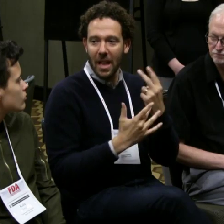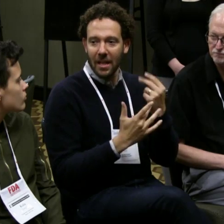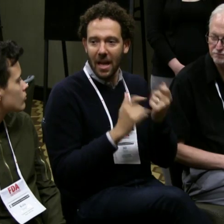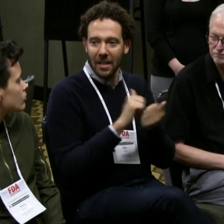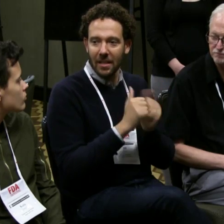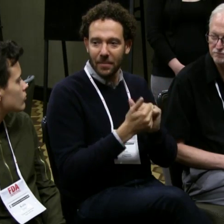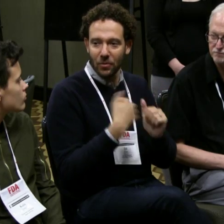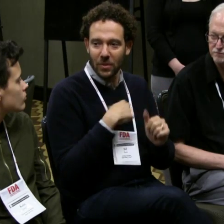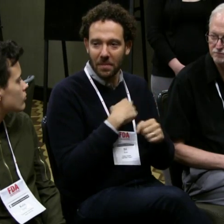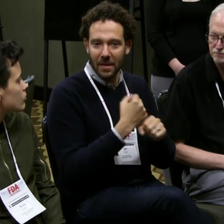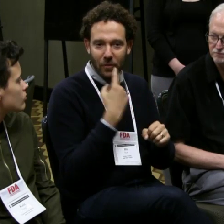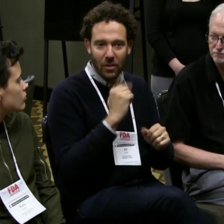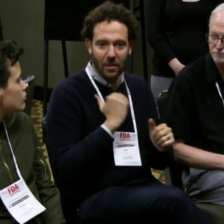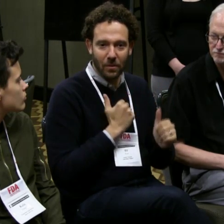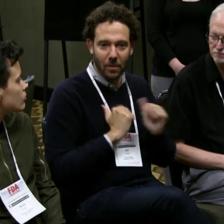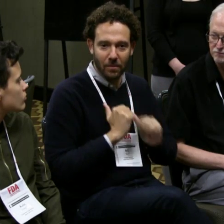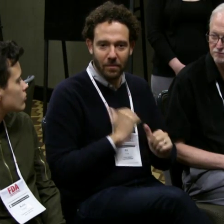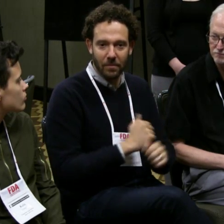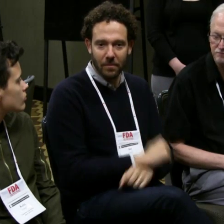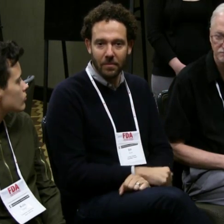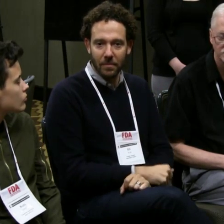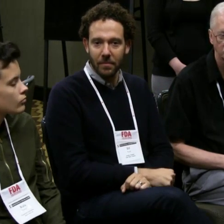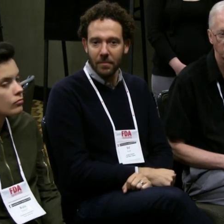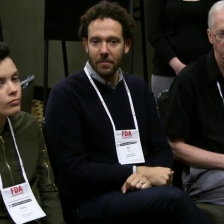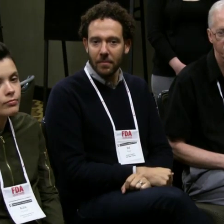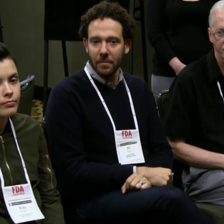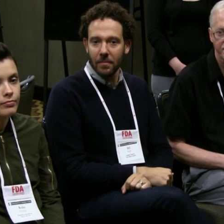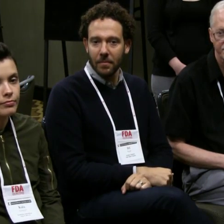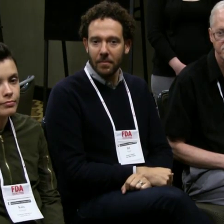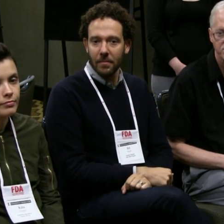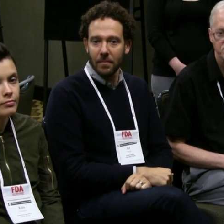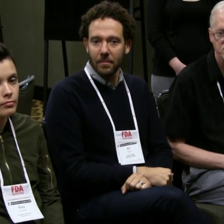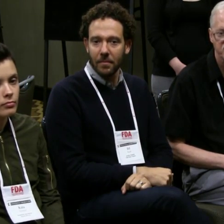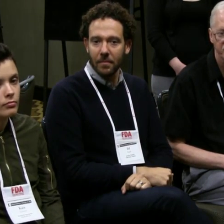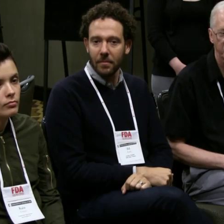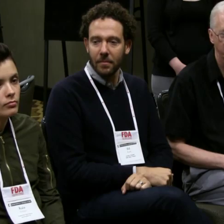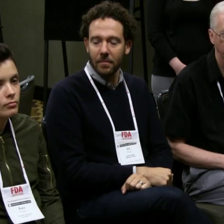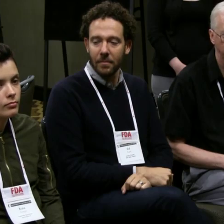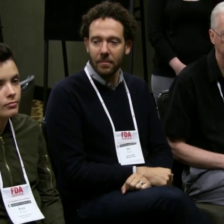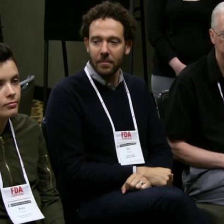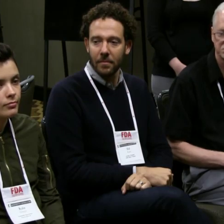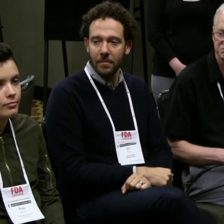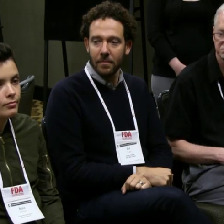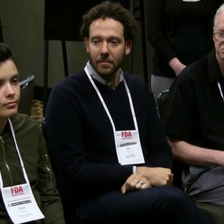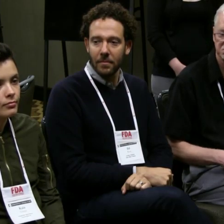so that the actors know what the cues are. There's two different adaptations for that in our show.